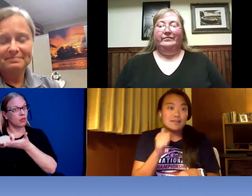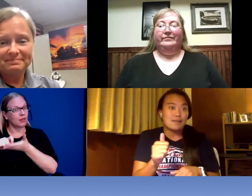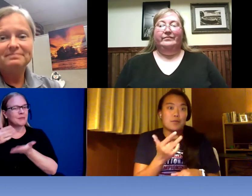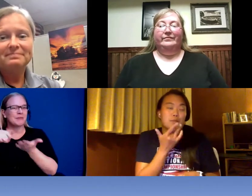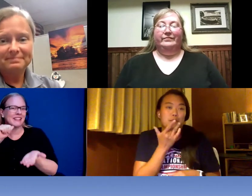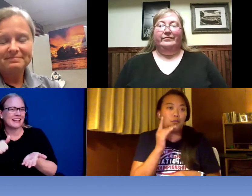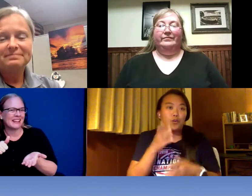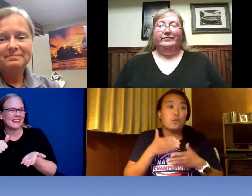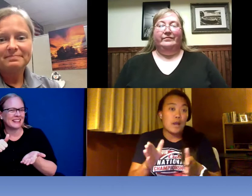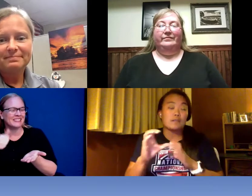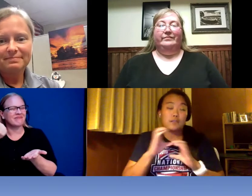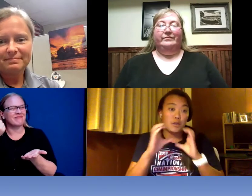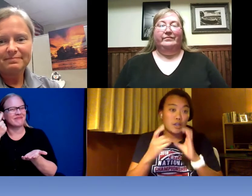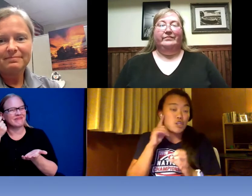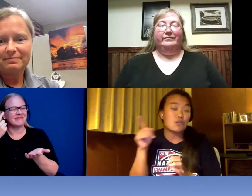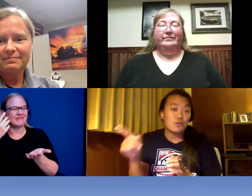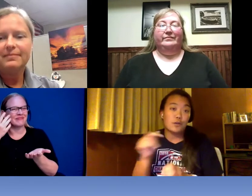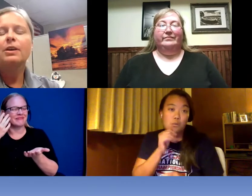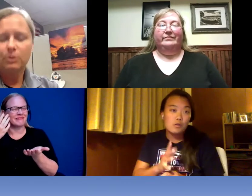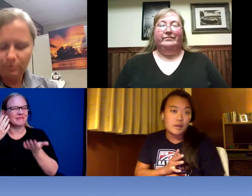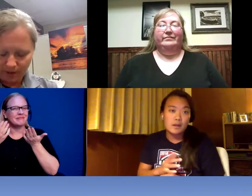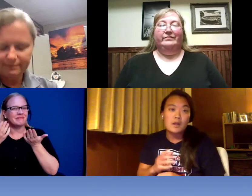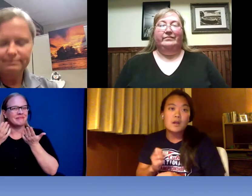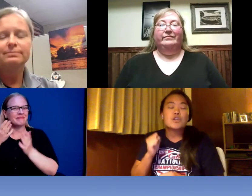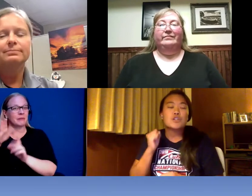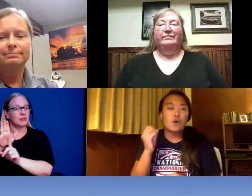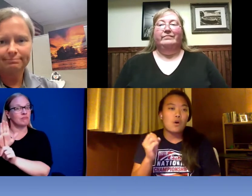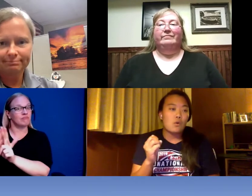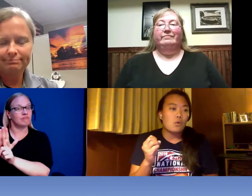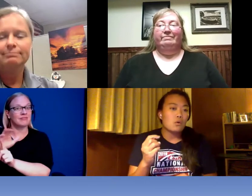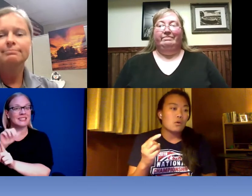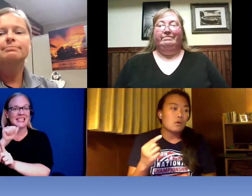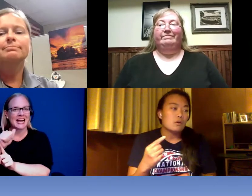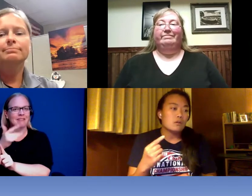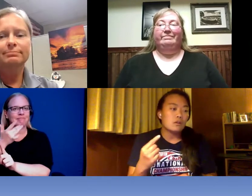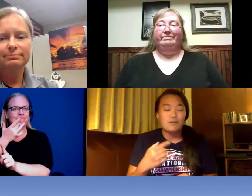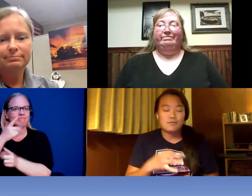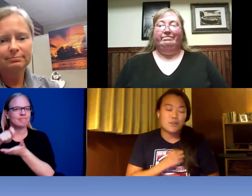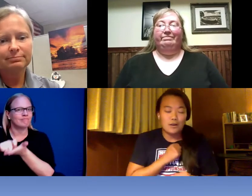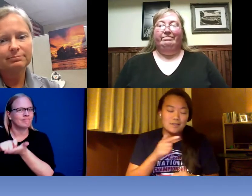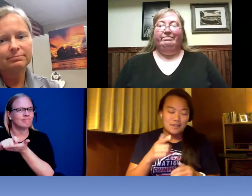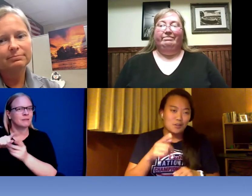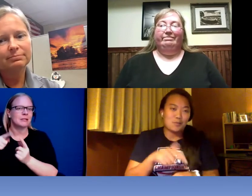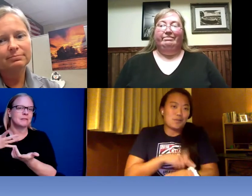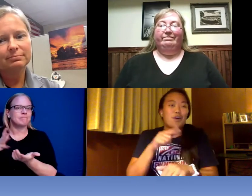that's not her way of communication for that woman. So, you know, sorry this is a little bit of